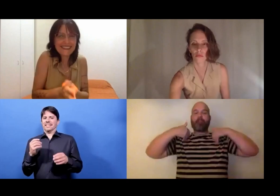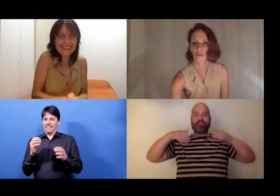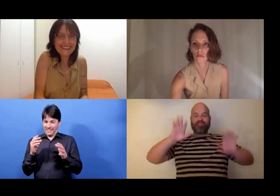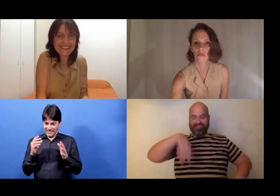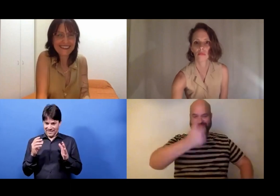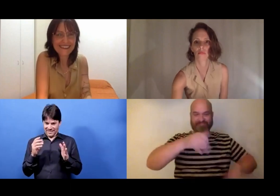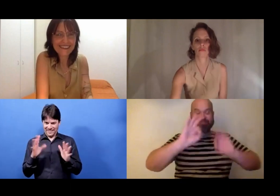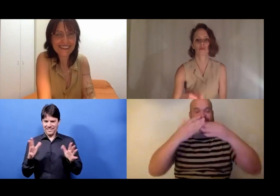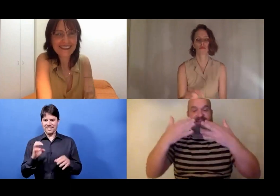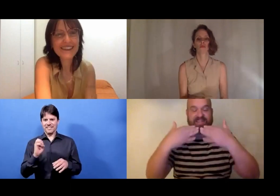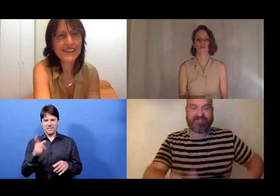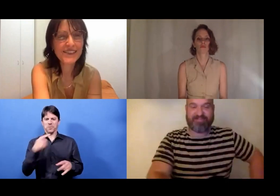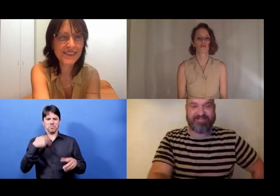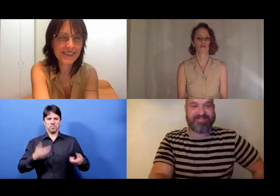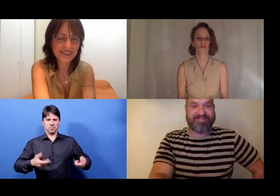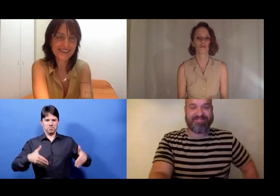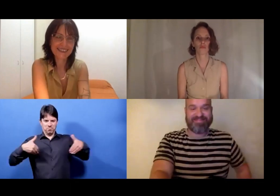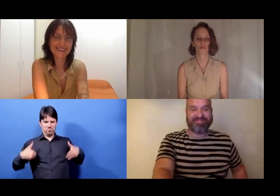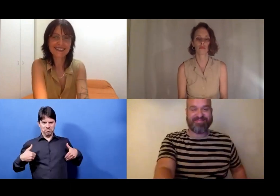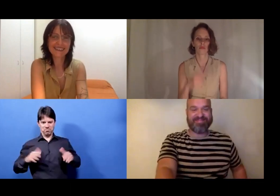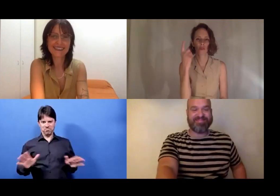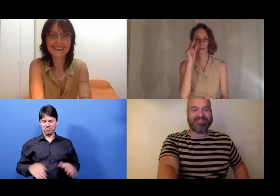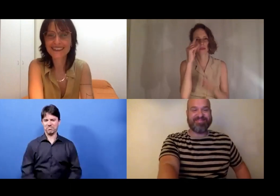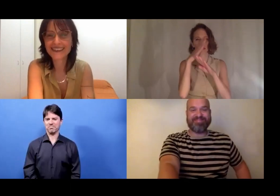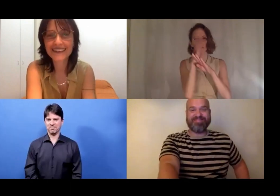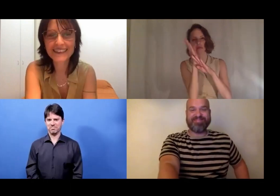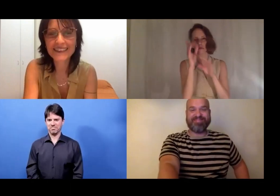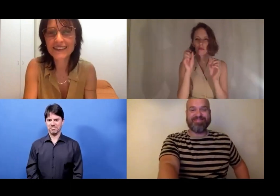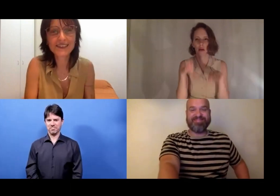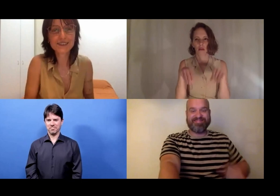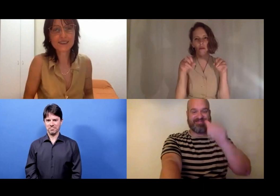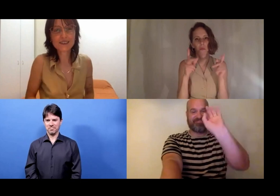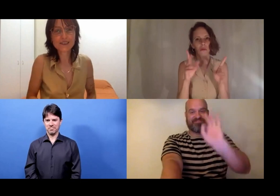Bo: Thank you so much, guys. Kassandra Wedel: We are bit late.